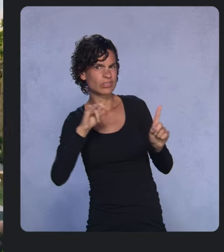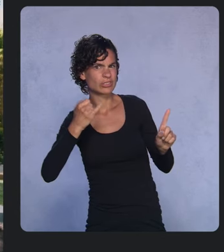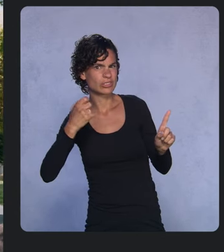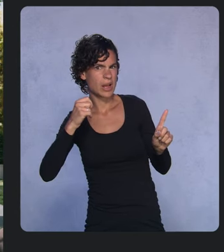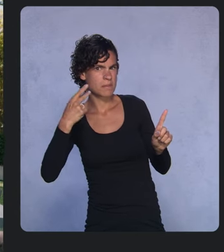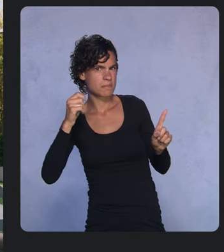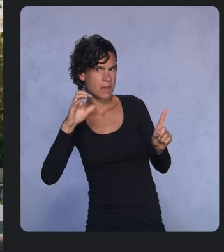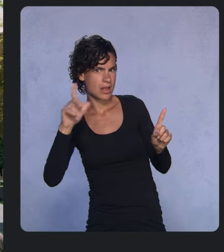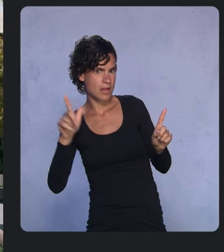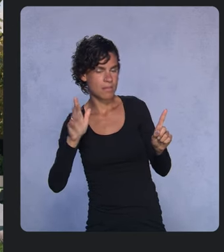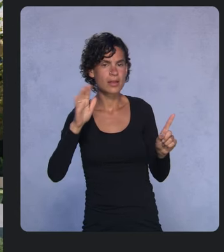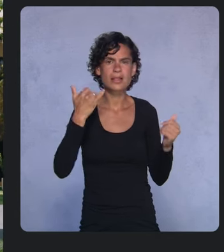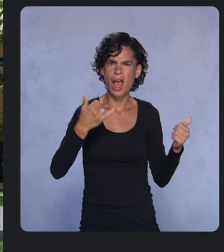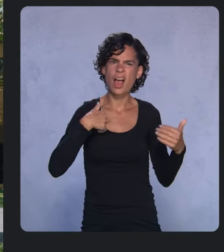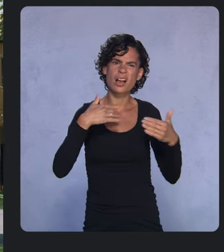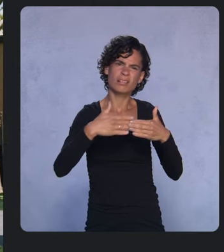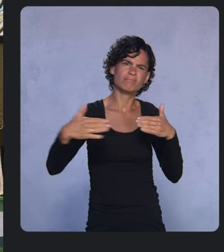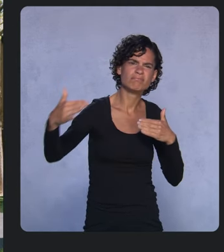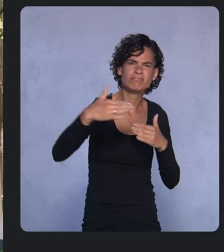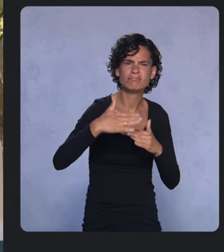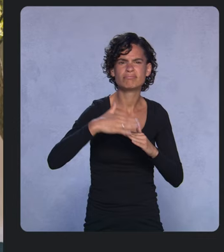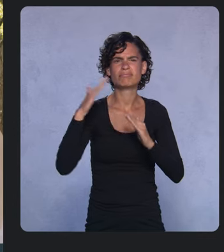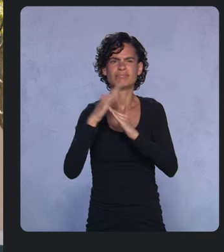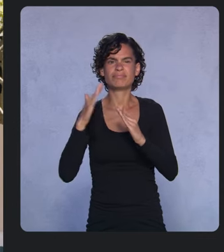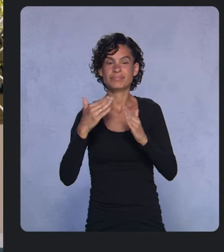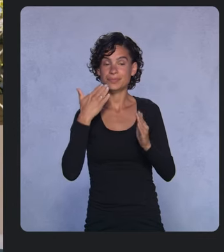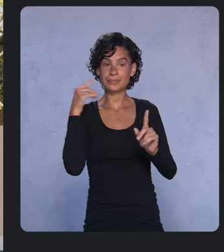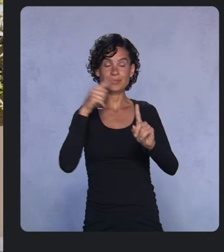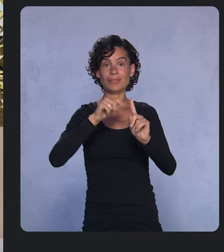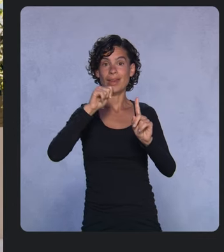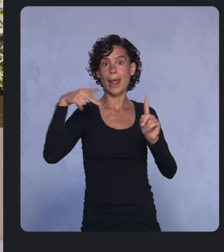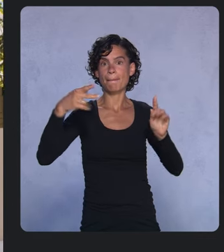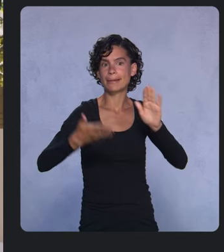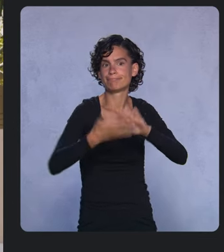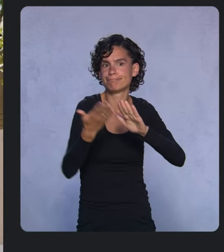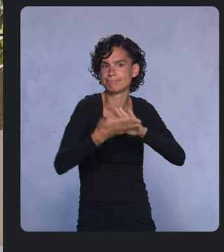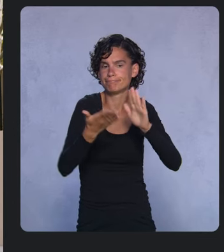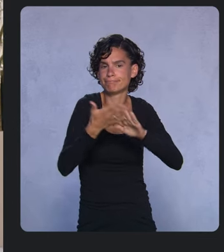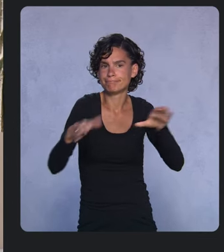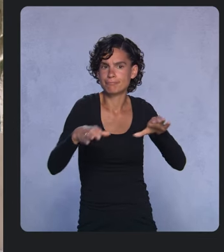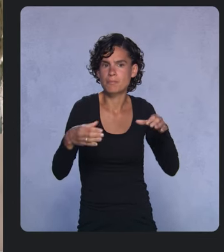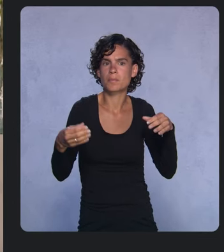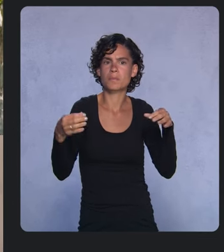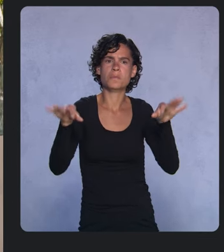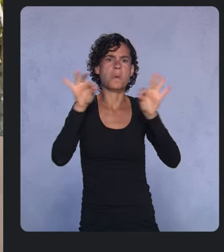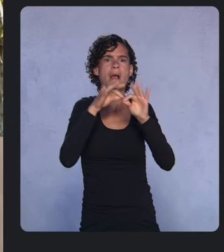We know that your app performance matters. We’re launching Jetpack Macrobenchmark to capture large interactions